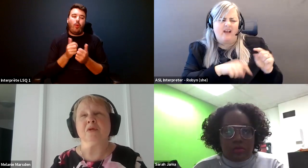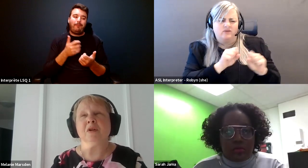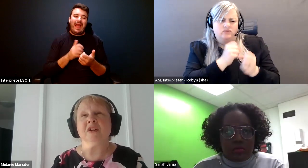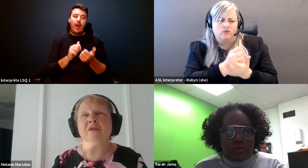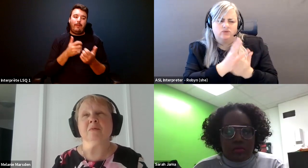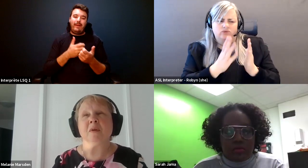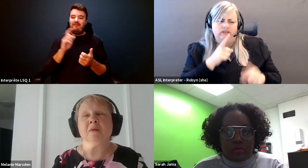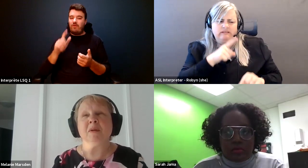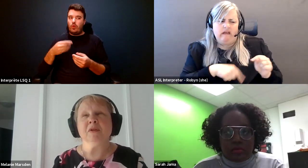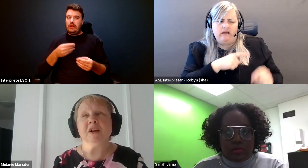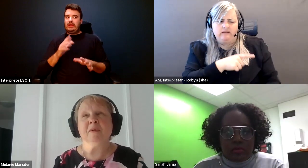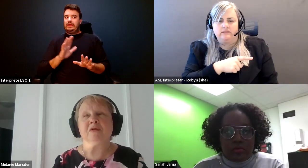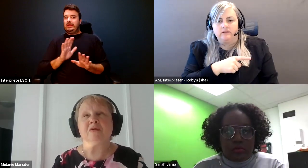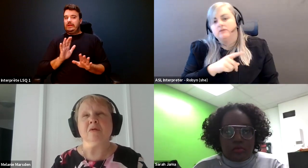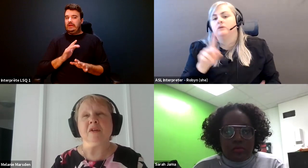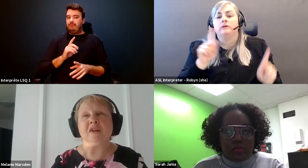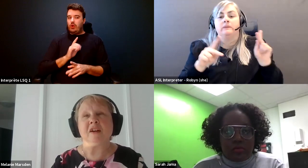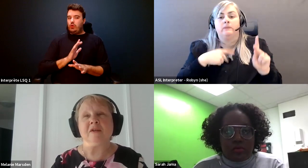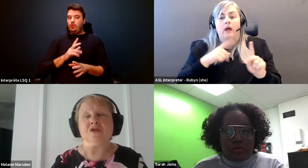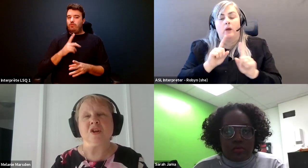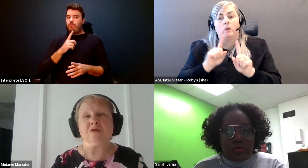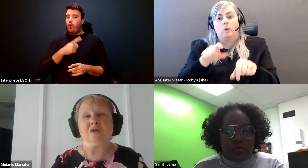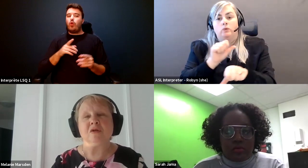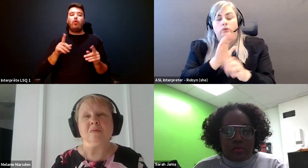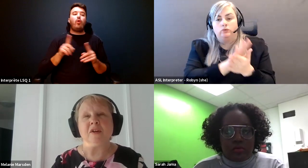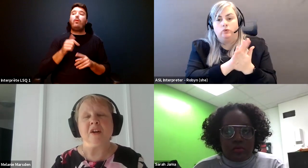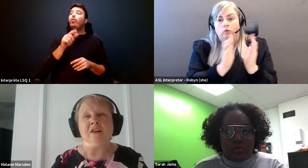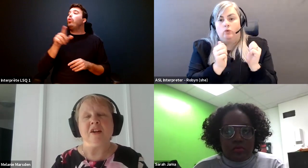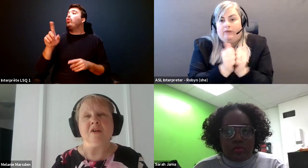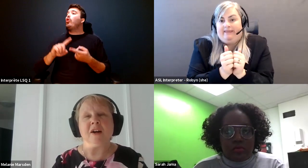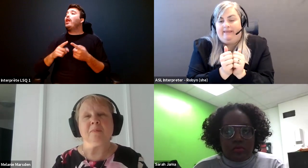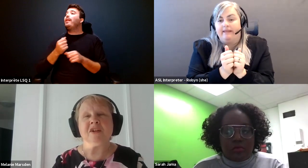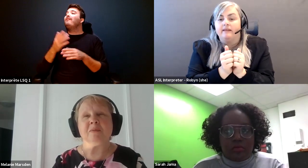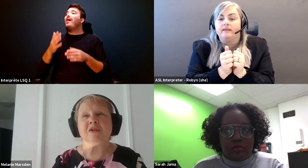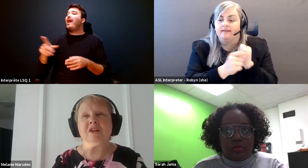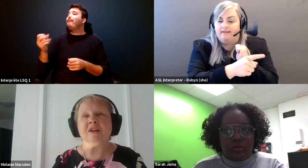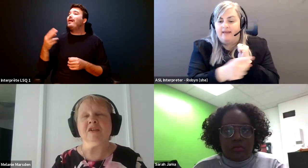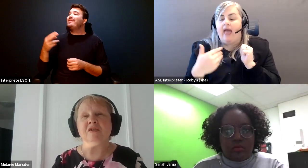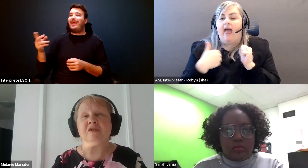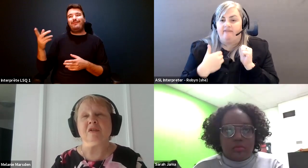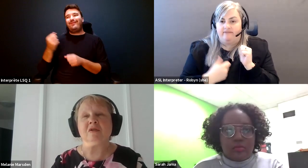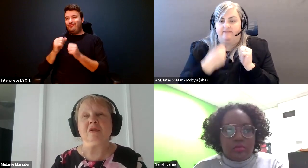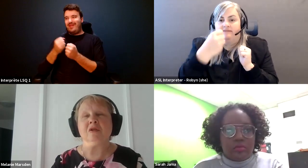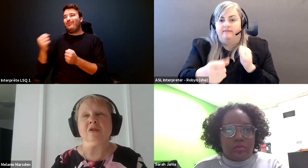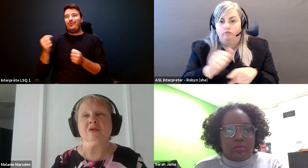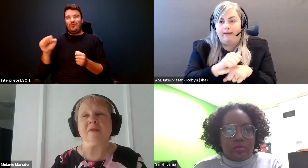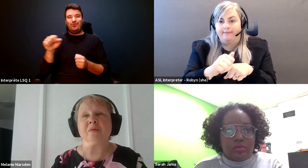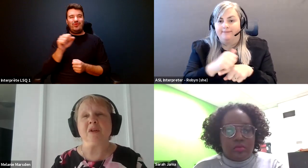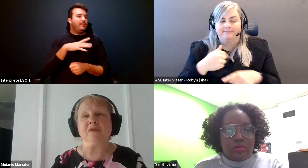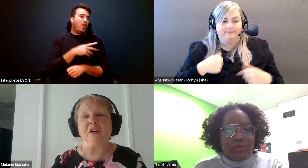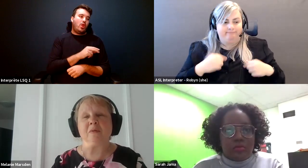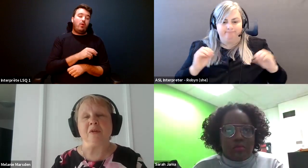Melanie Marsden: So all the other people that I went to school with that I share in circle with they all had placements and I didn't it took a long time for me to find one.